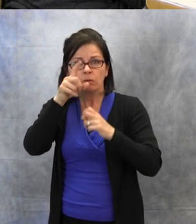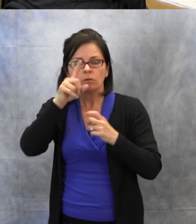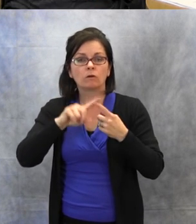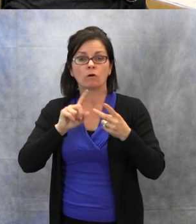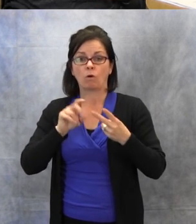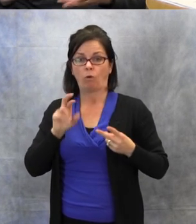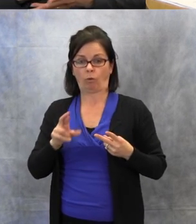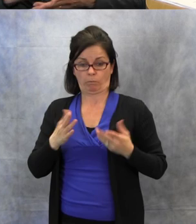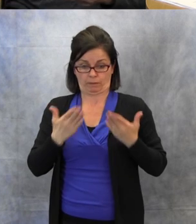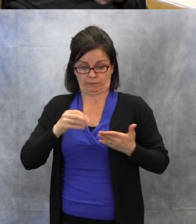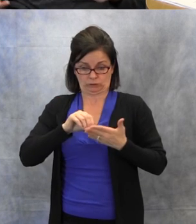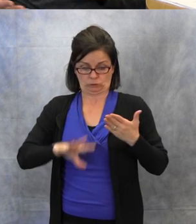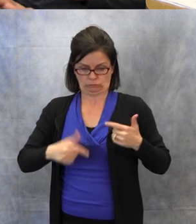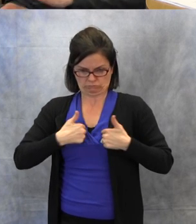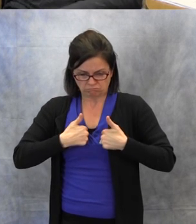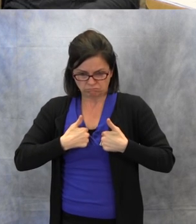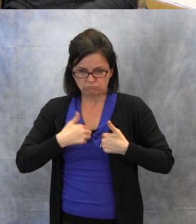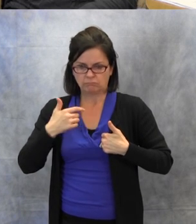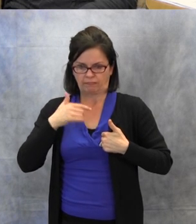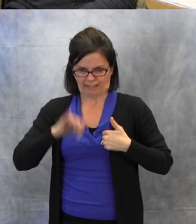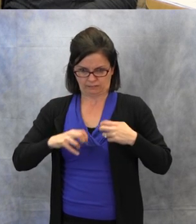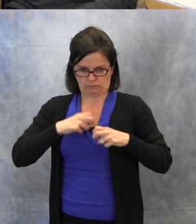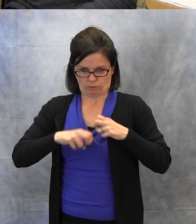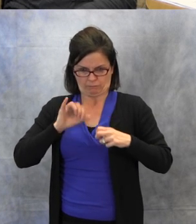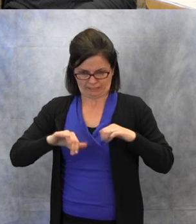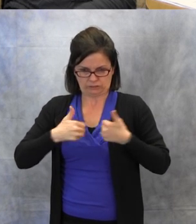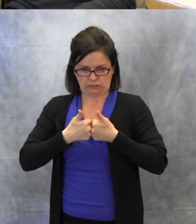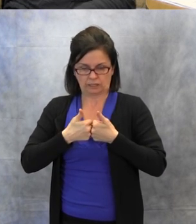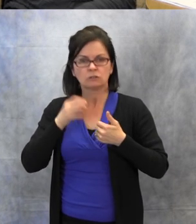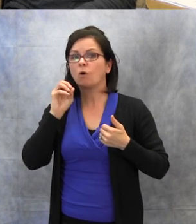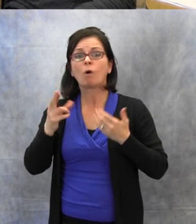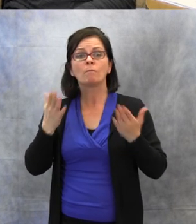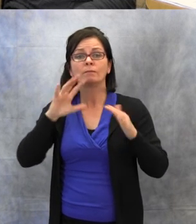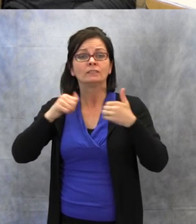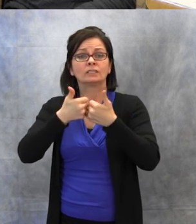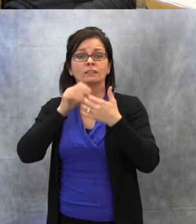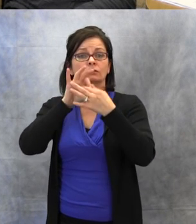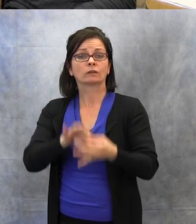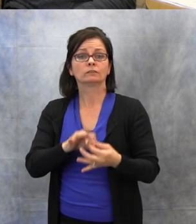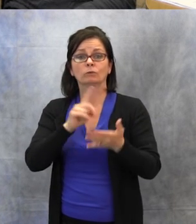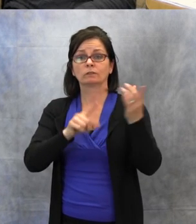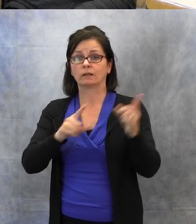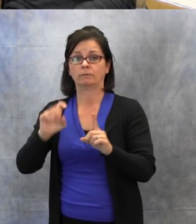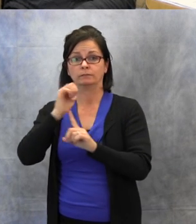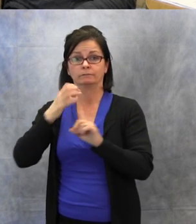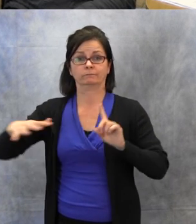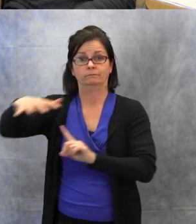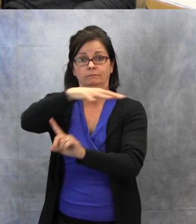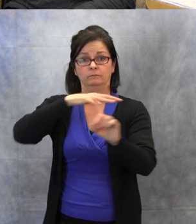in the environment that is causing the communication breakdown? So teaching these skills really helps